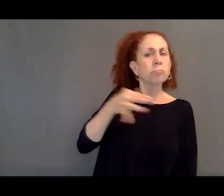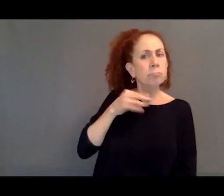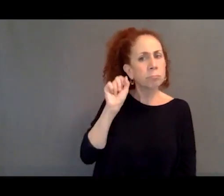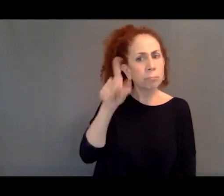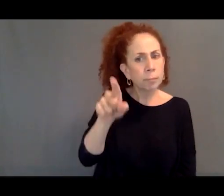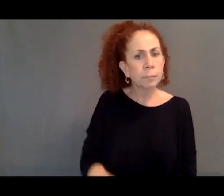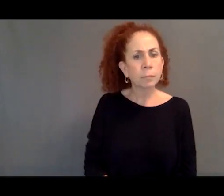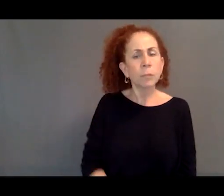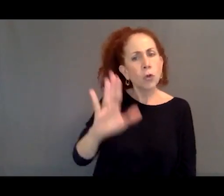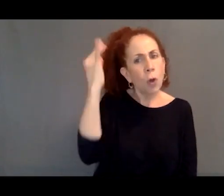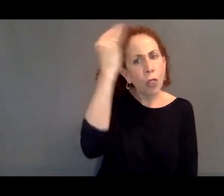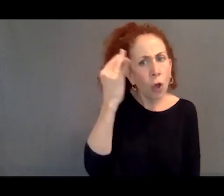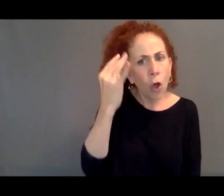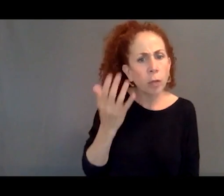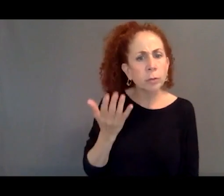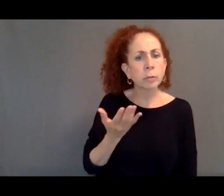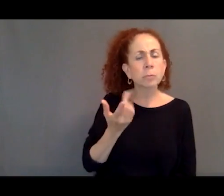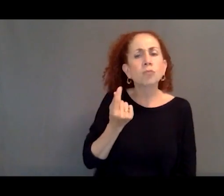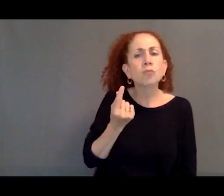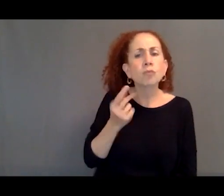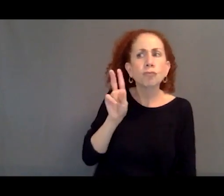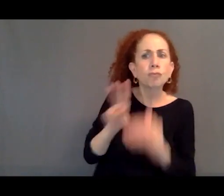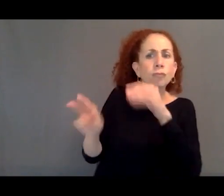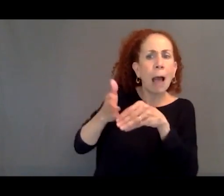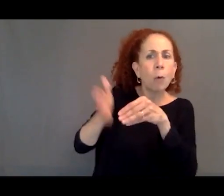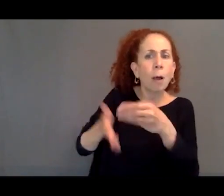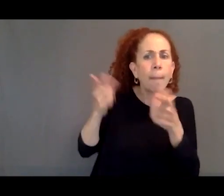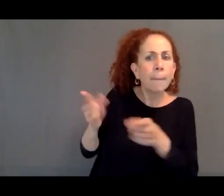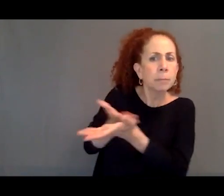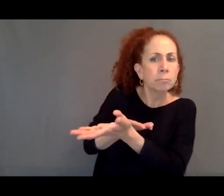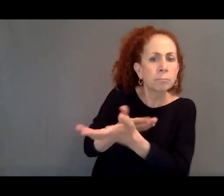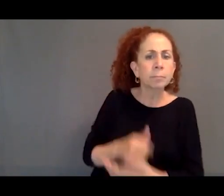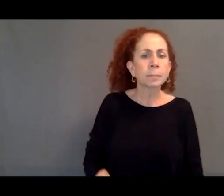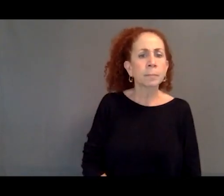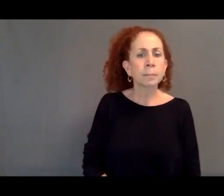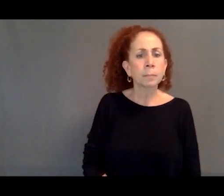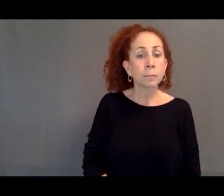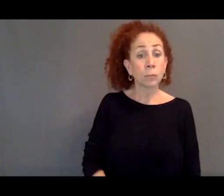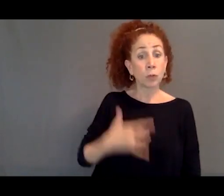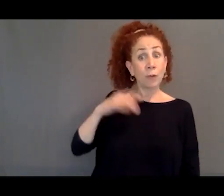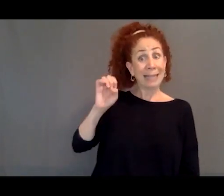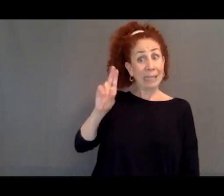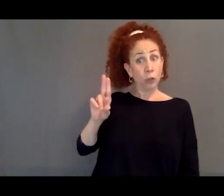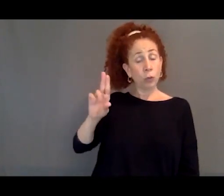What are your thoughts on that, and what do you think the outcome would be? And do you think like the EU responses on that